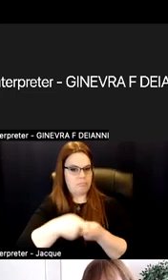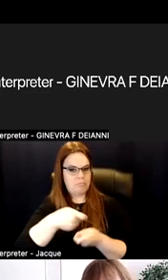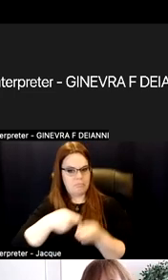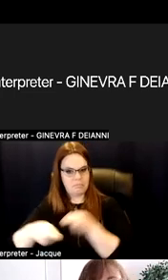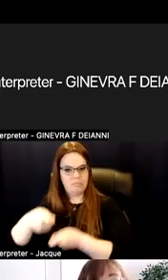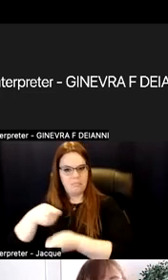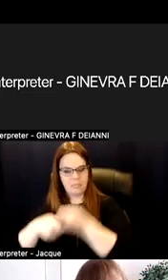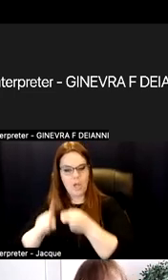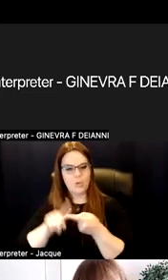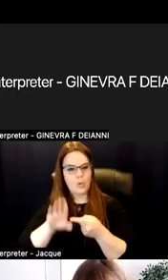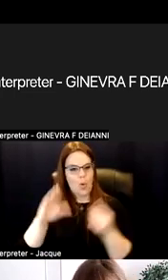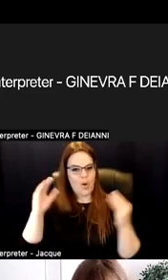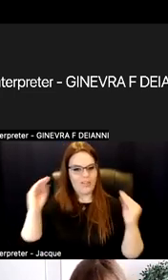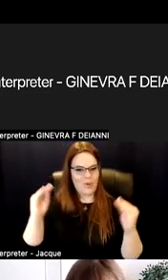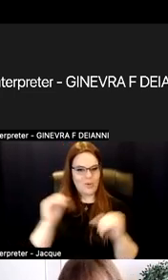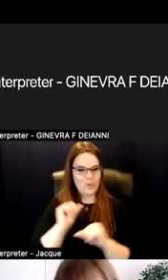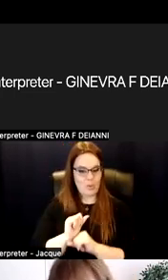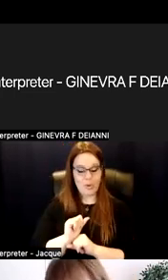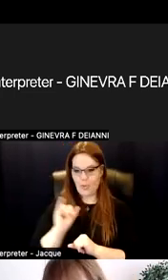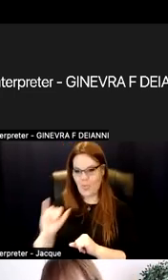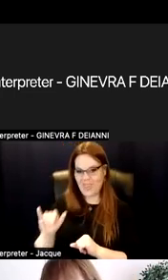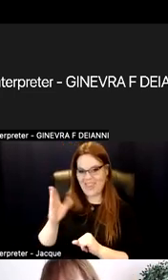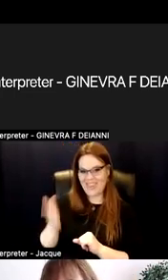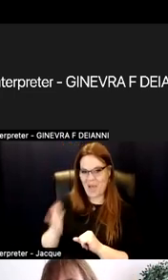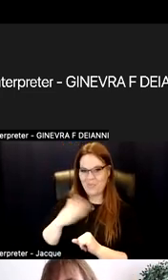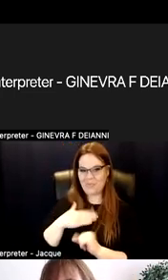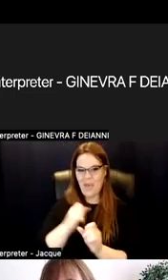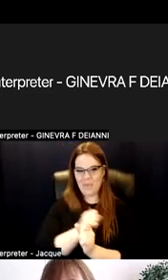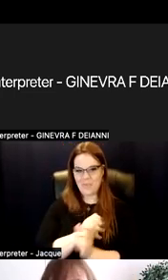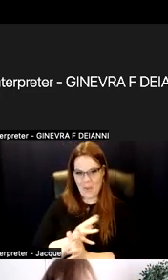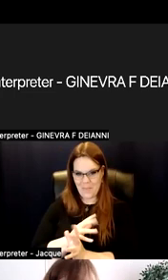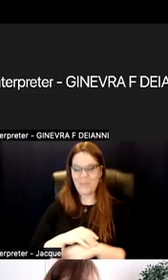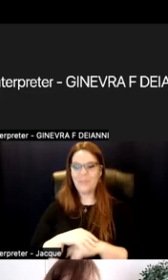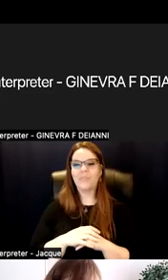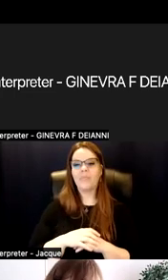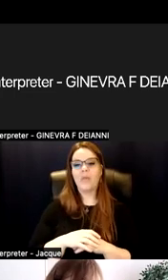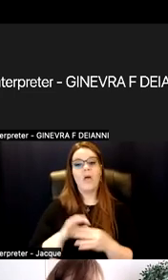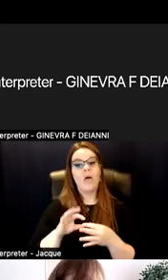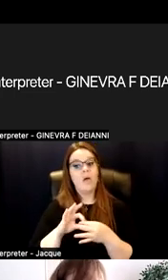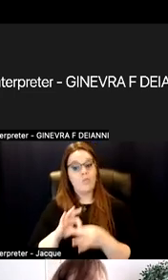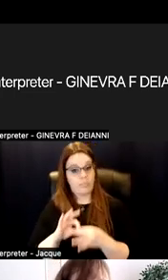So that was my preparation for you all. The relevance, the application and the practice providing